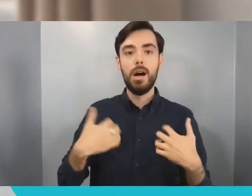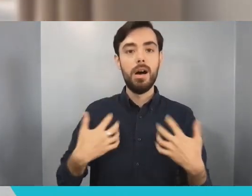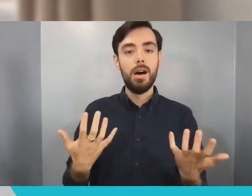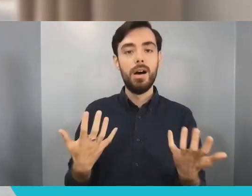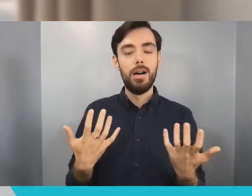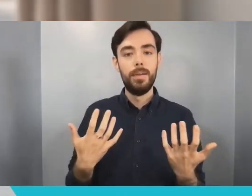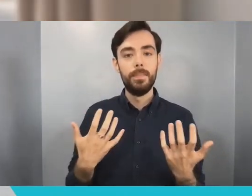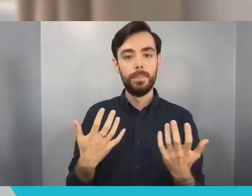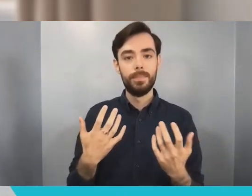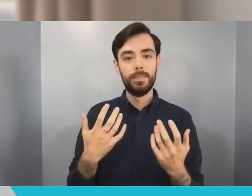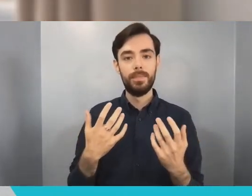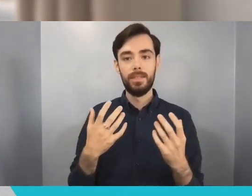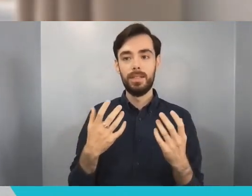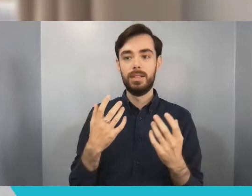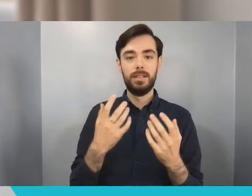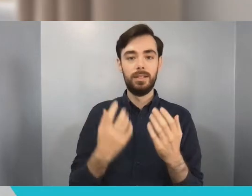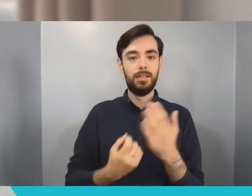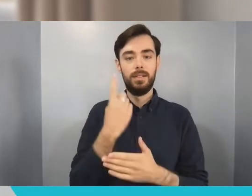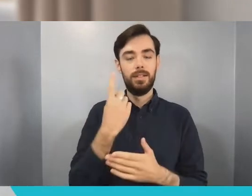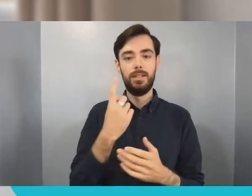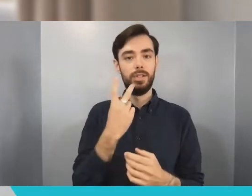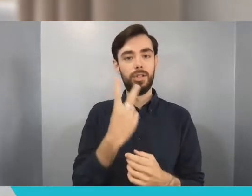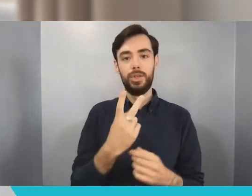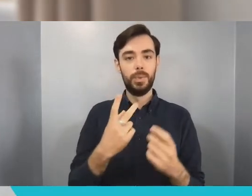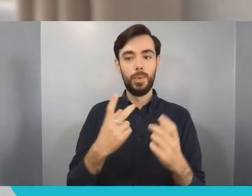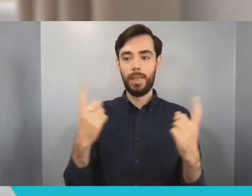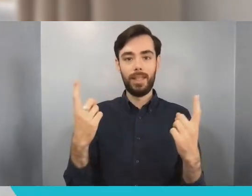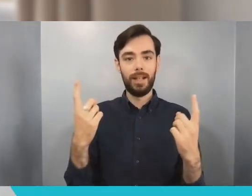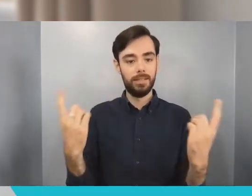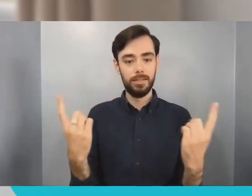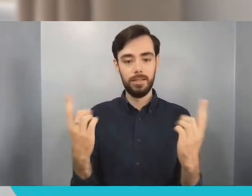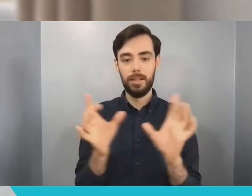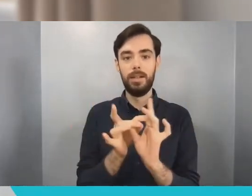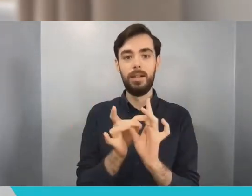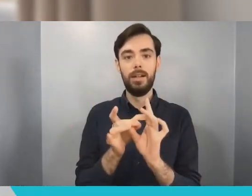that they actually connect together and you didn't realise that before. So finding different